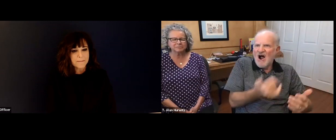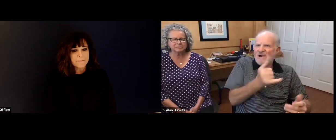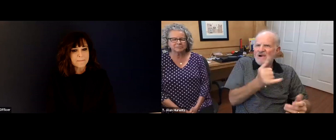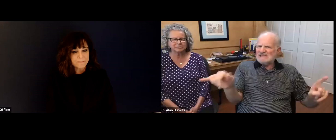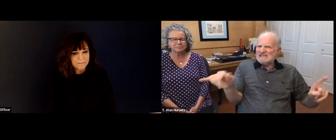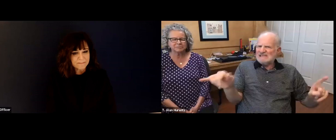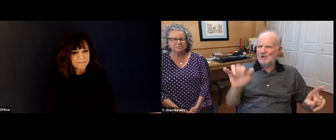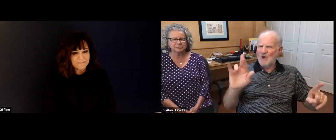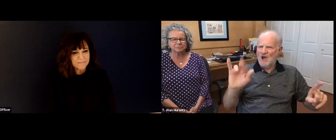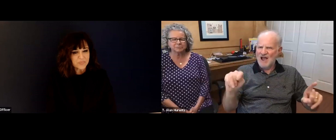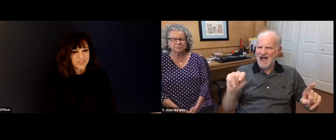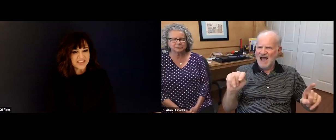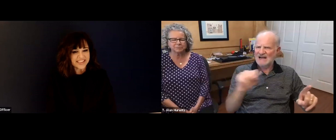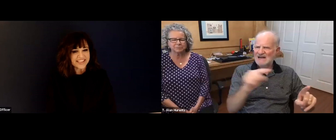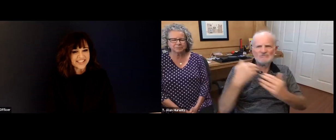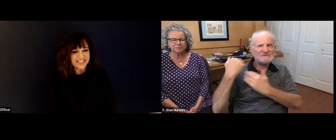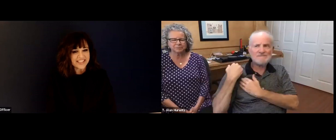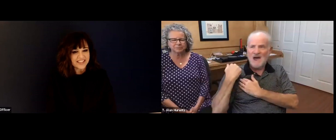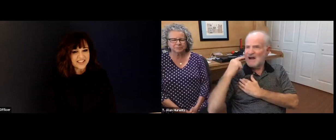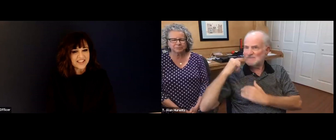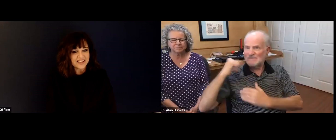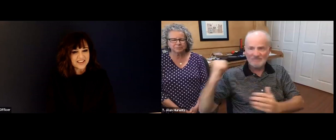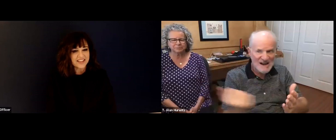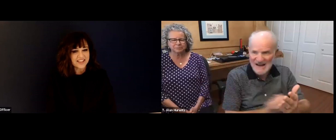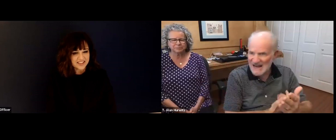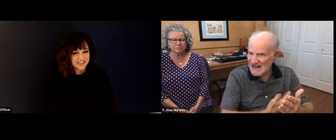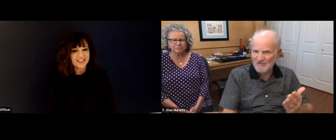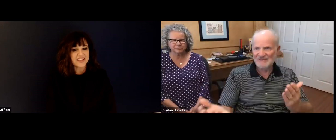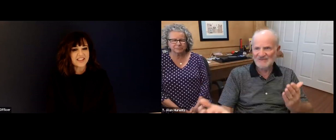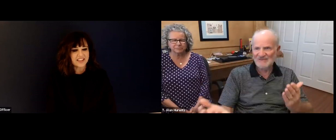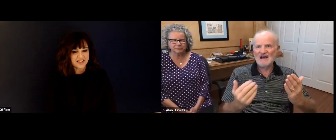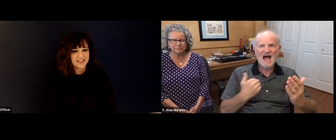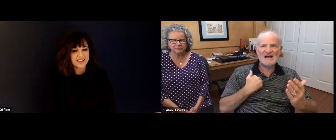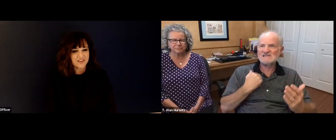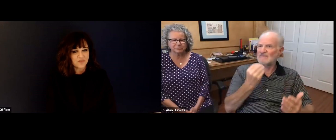how it breaks out. Now, of course, at Gallaudet. It's kind